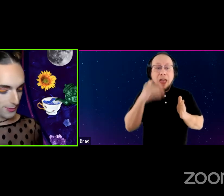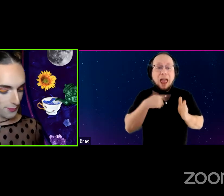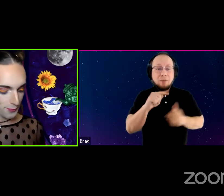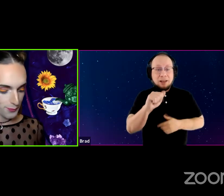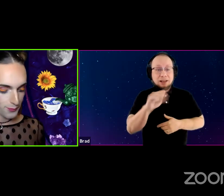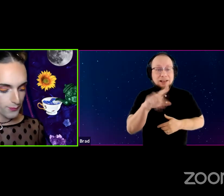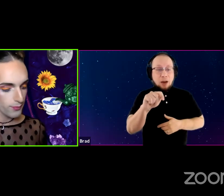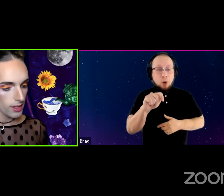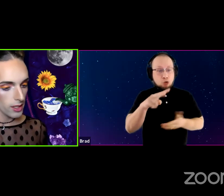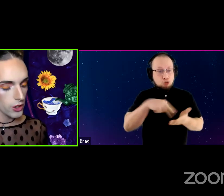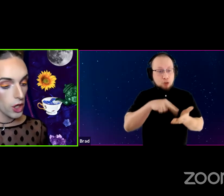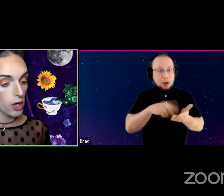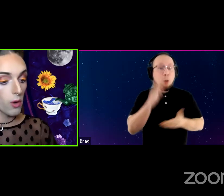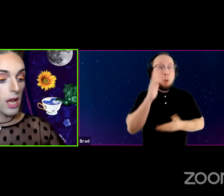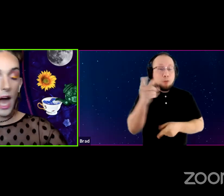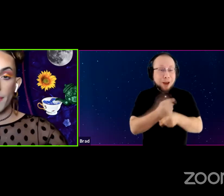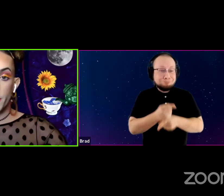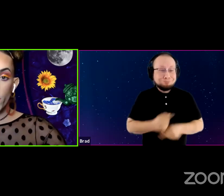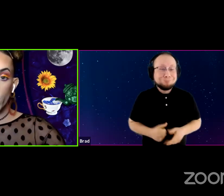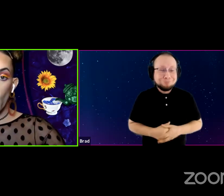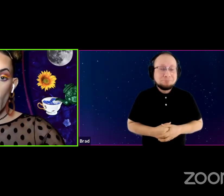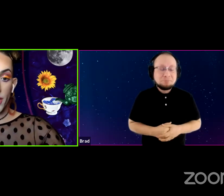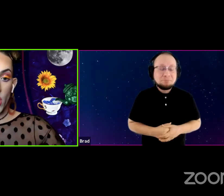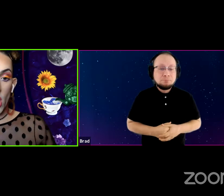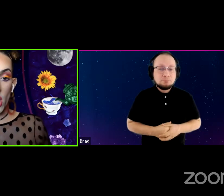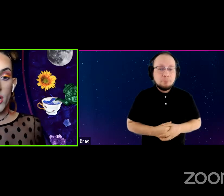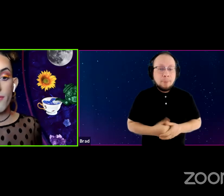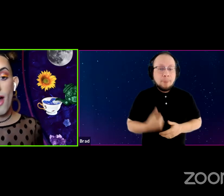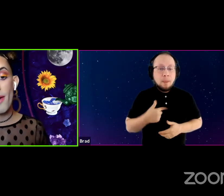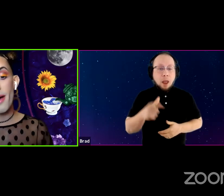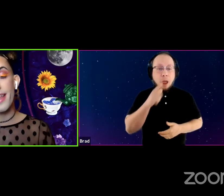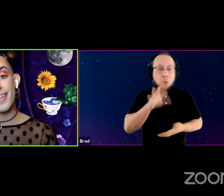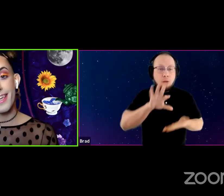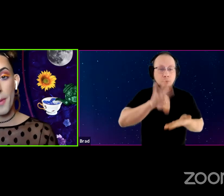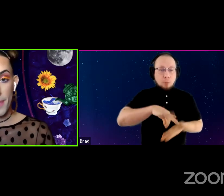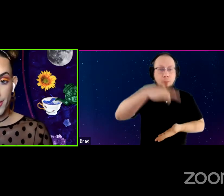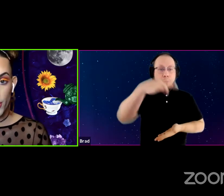So I'm going to pull one card from the major Arcana